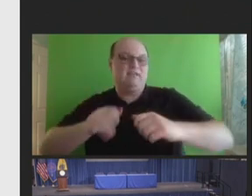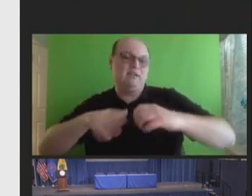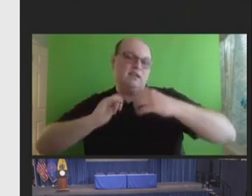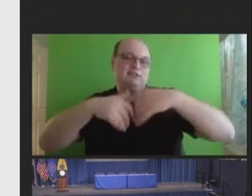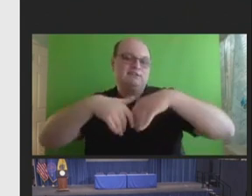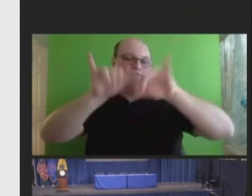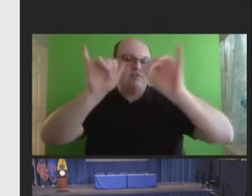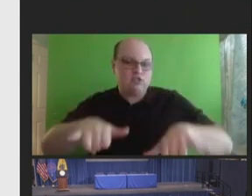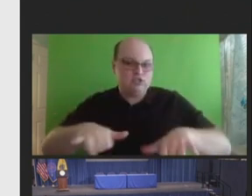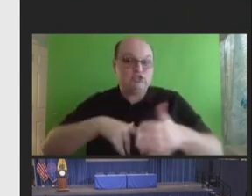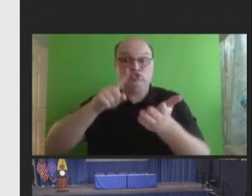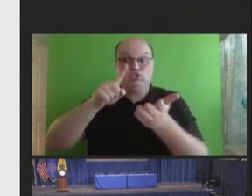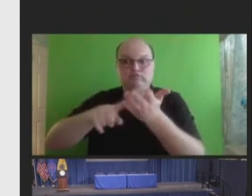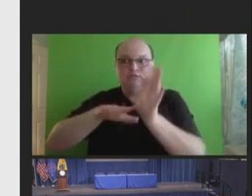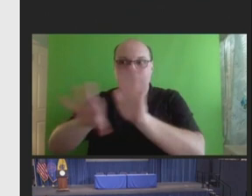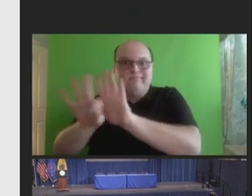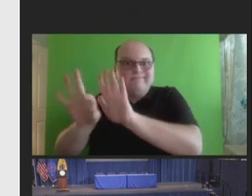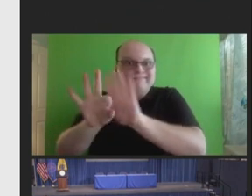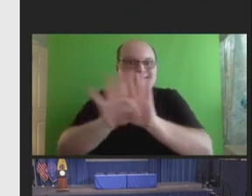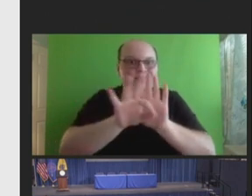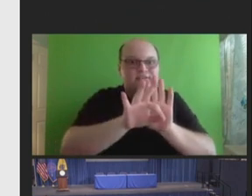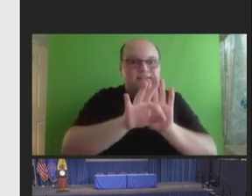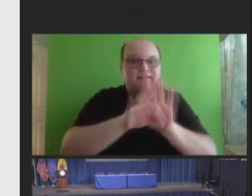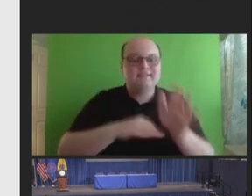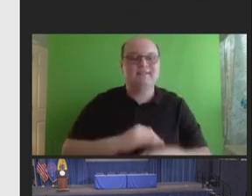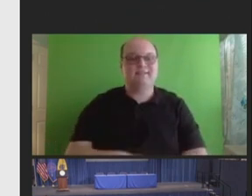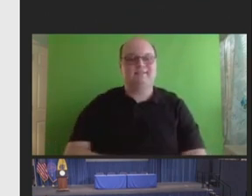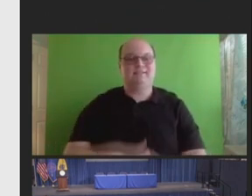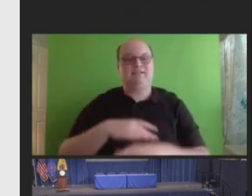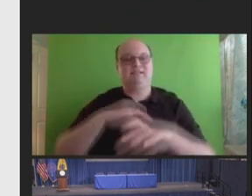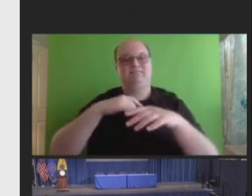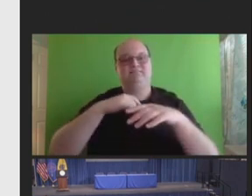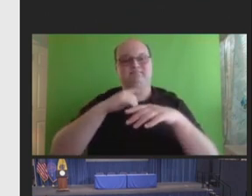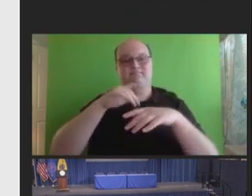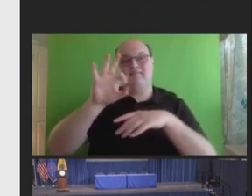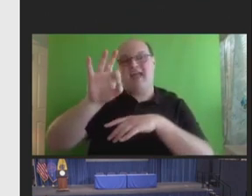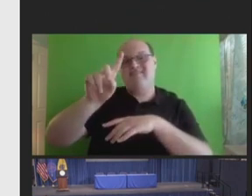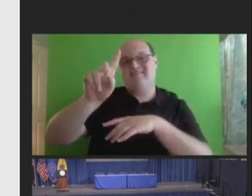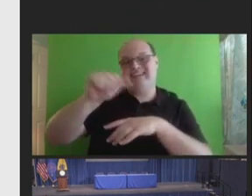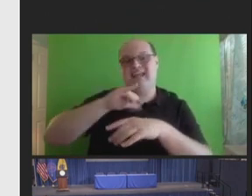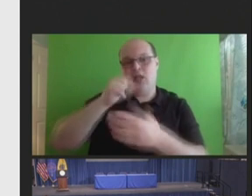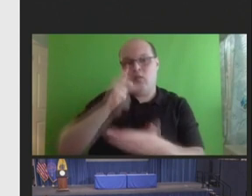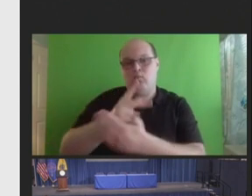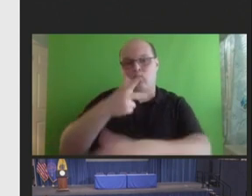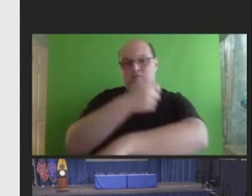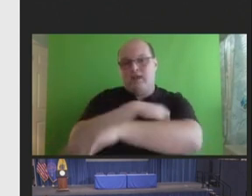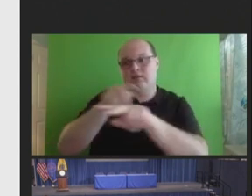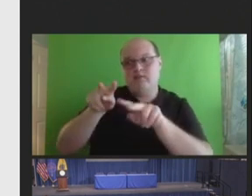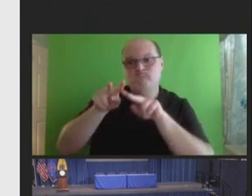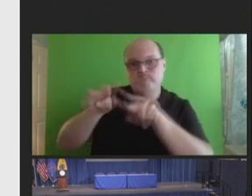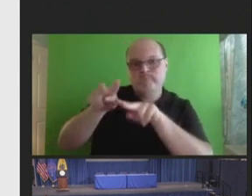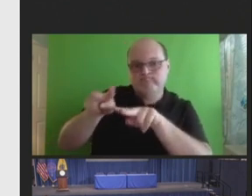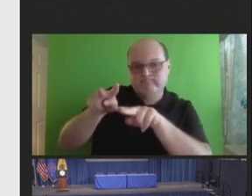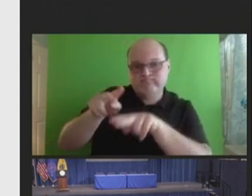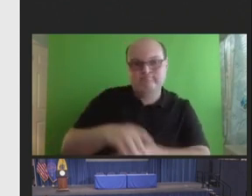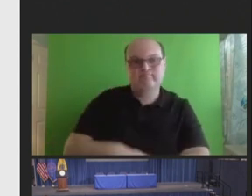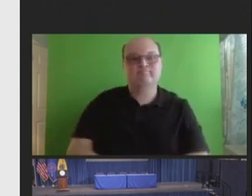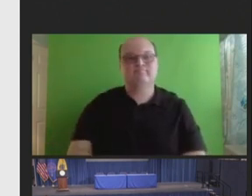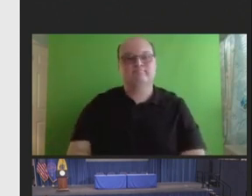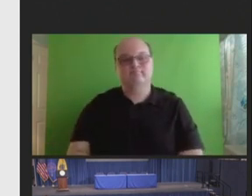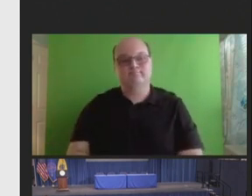research and discovery, safety monitoring of FDA-approved vaccines, optimizing immunization